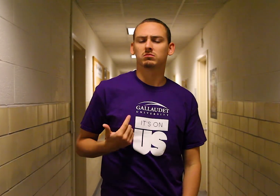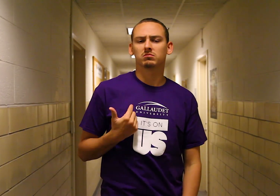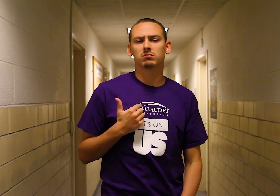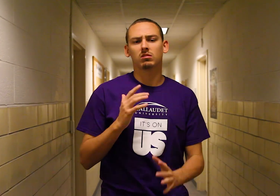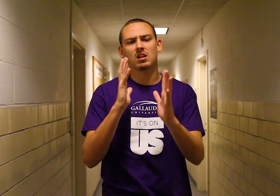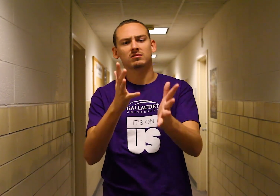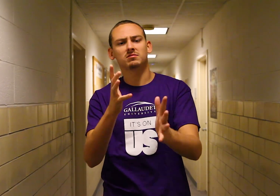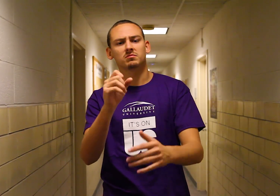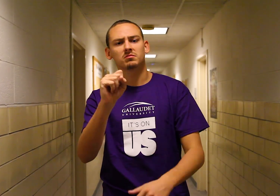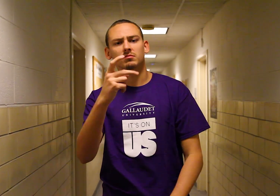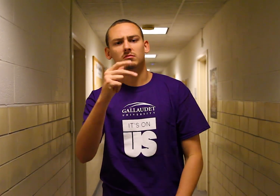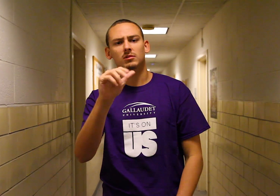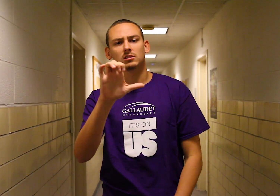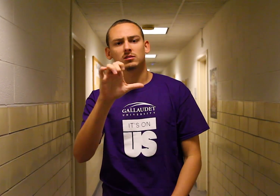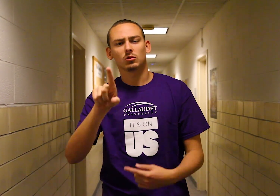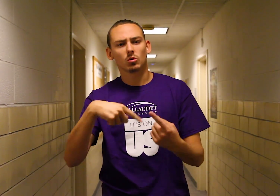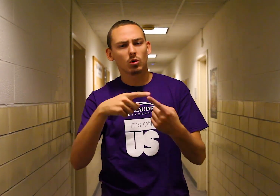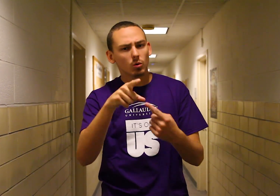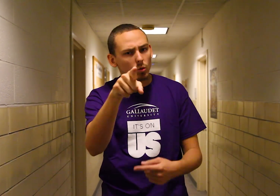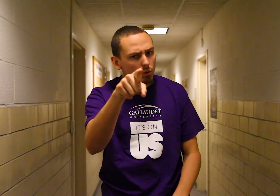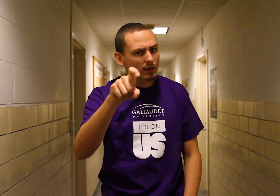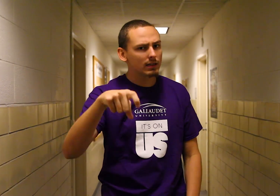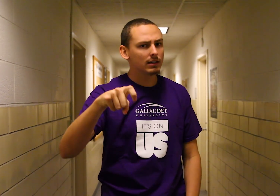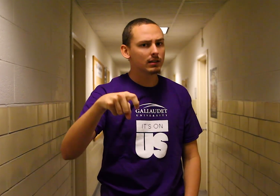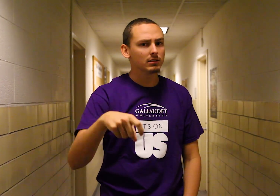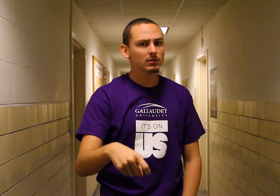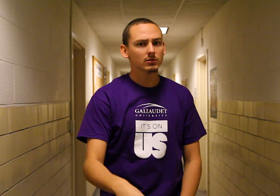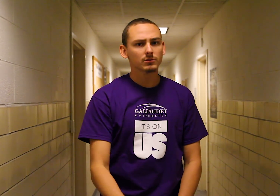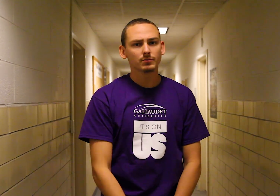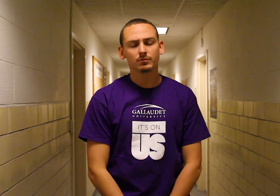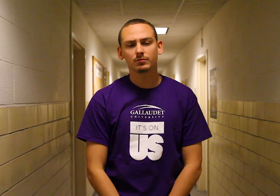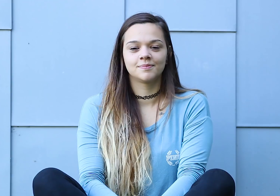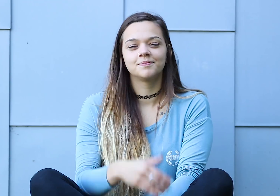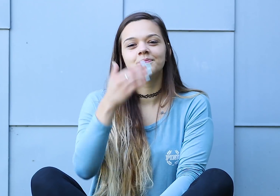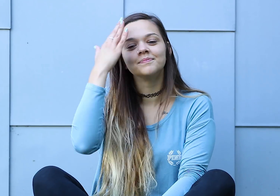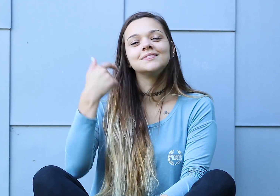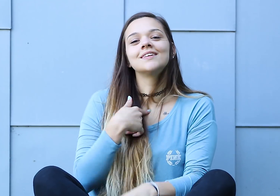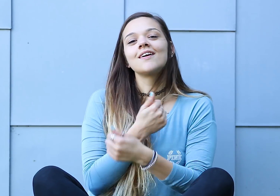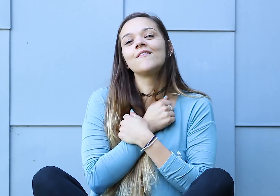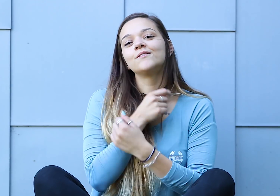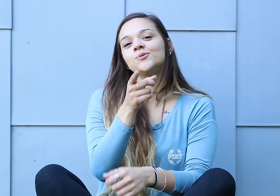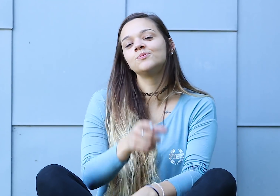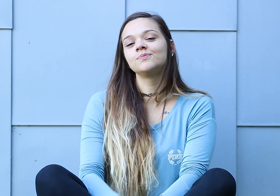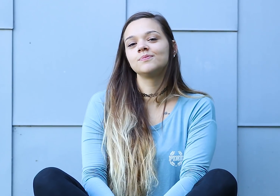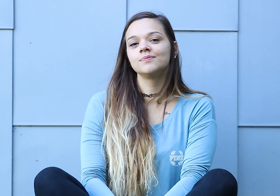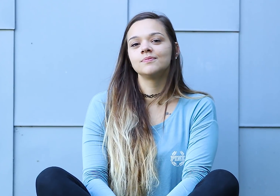and give you space when you need it. Because I love you,